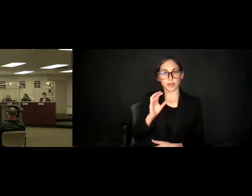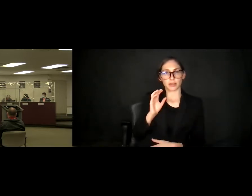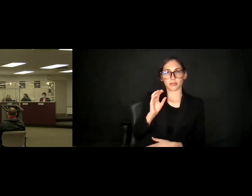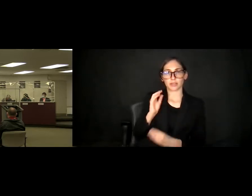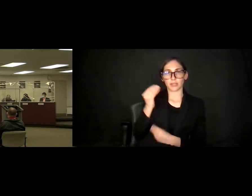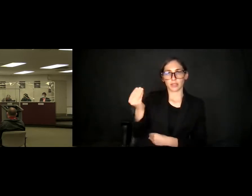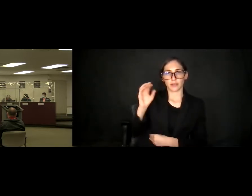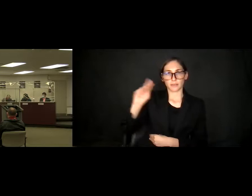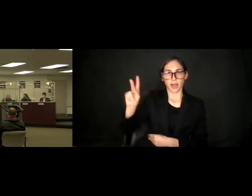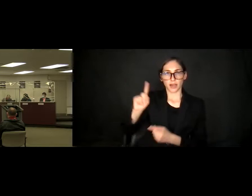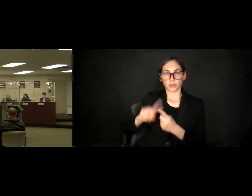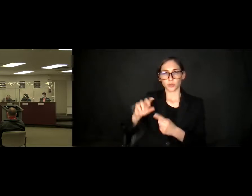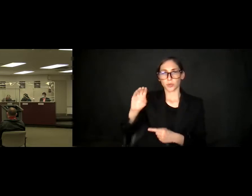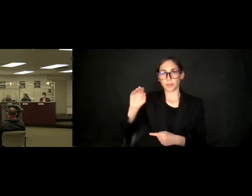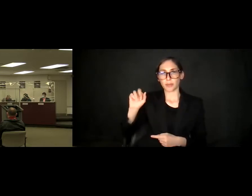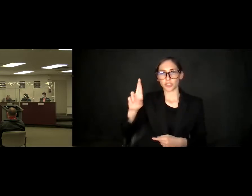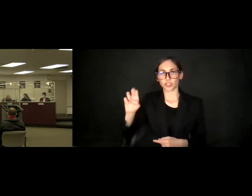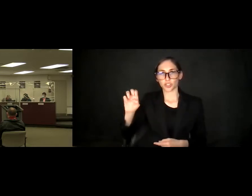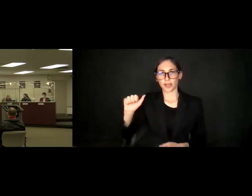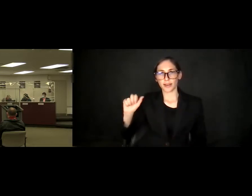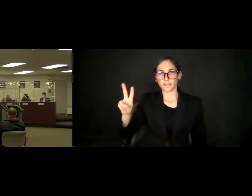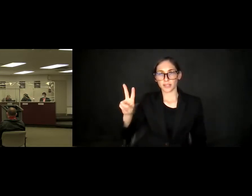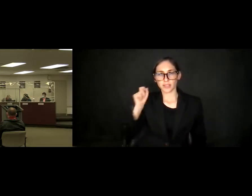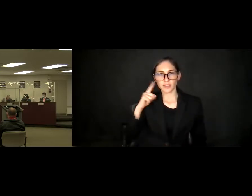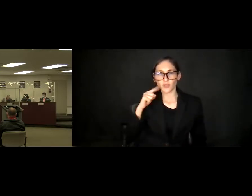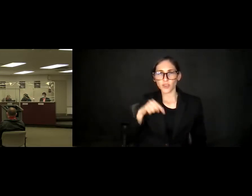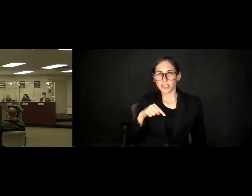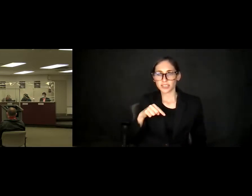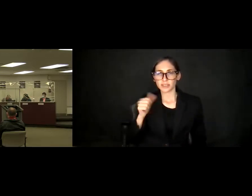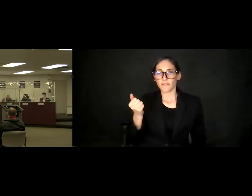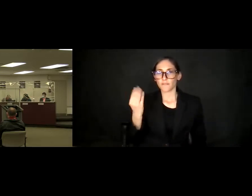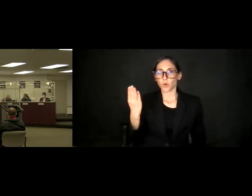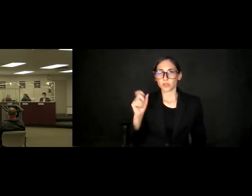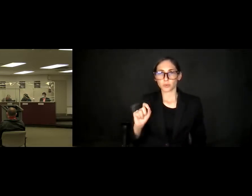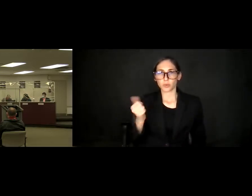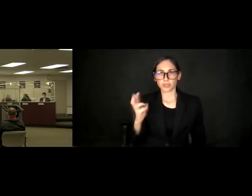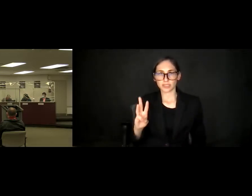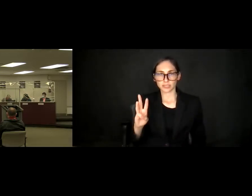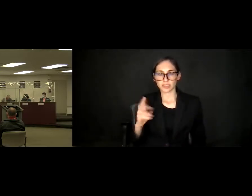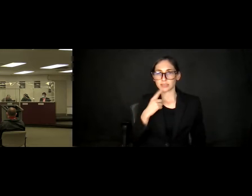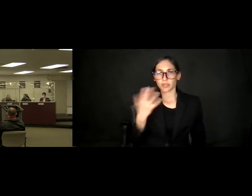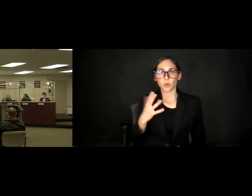Measure AV. In this particular one, 14.16 is returning ah,